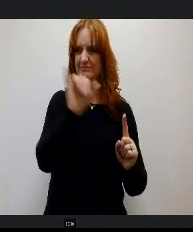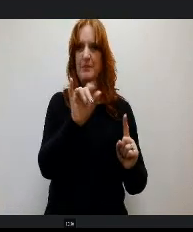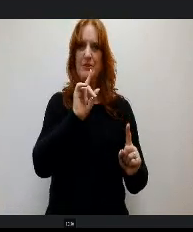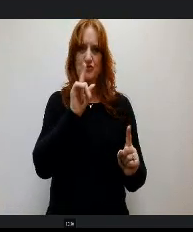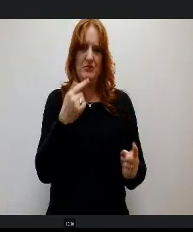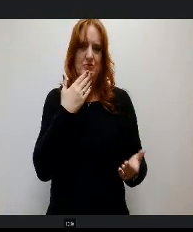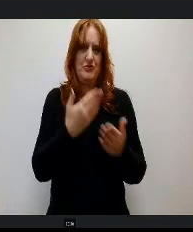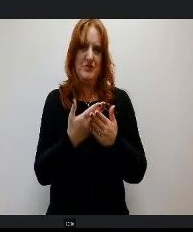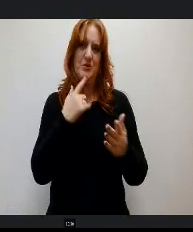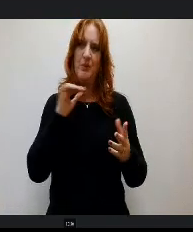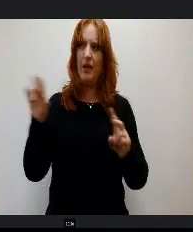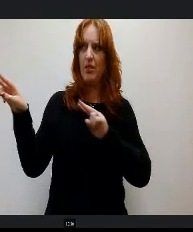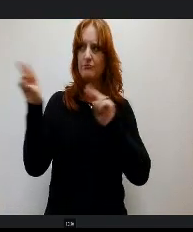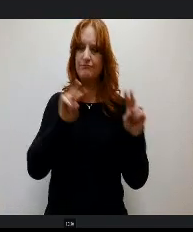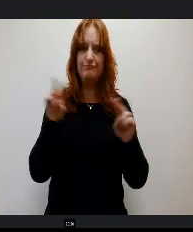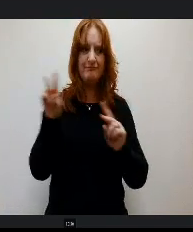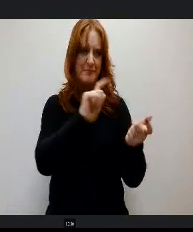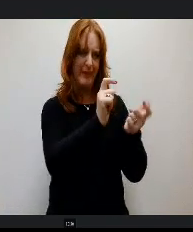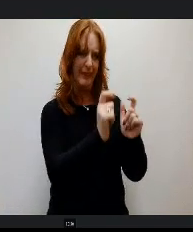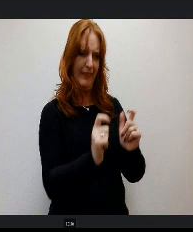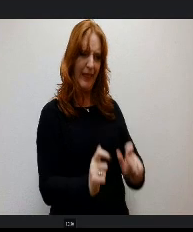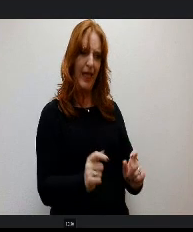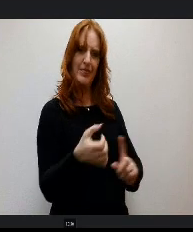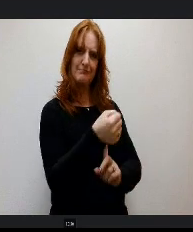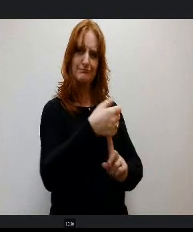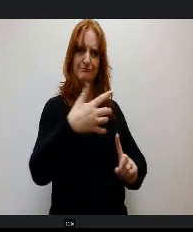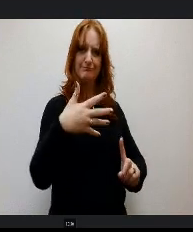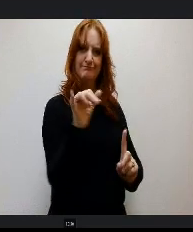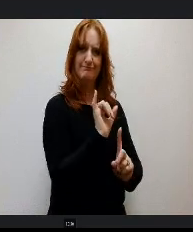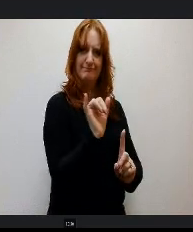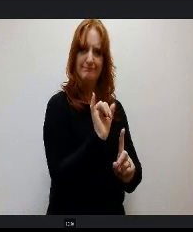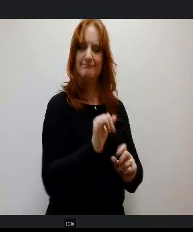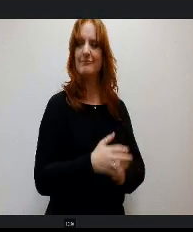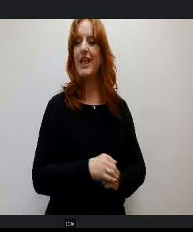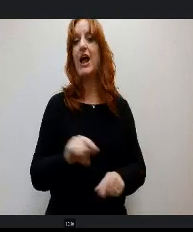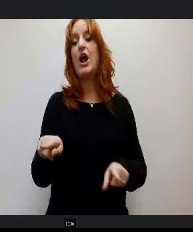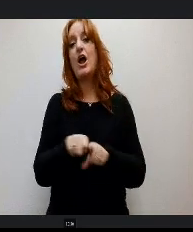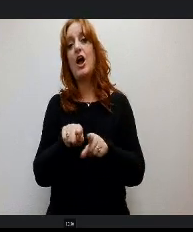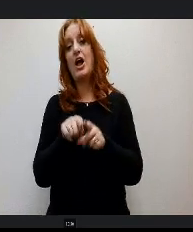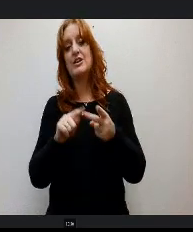tune it and grow it out. And then secondly, about career academies